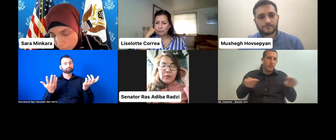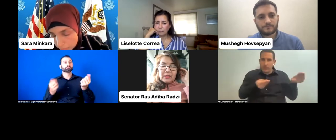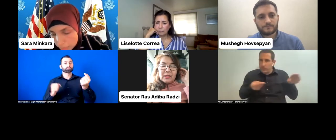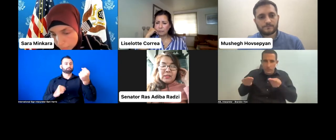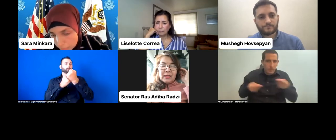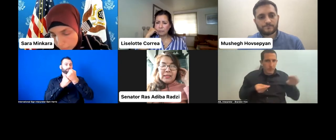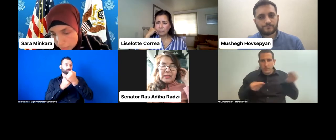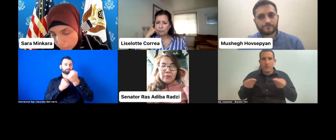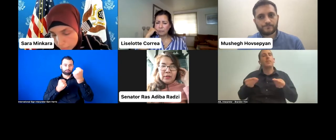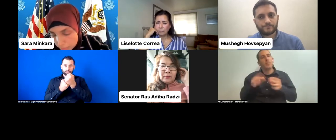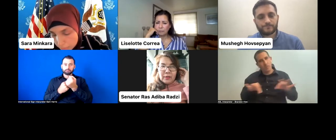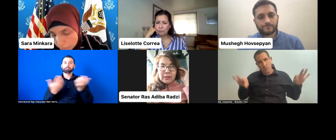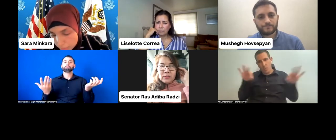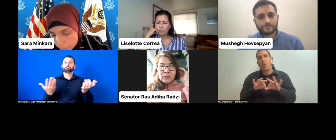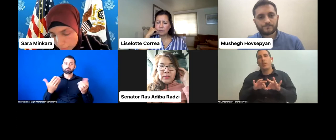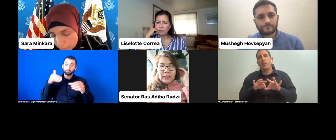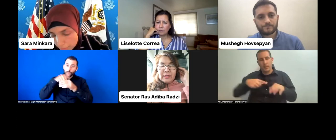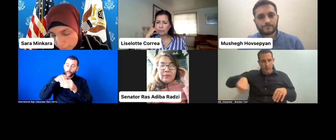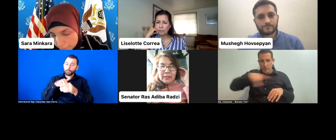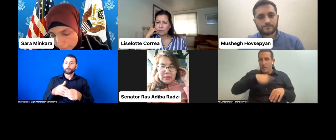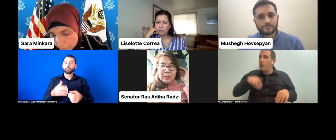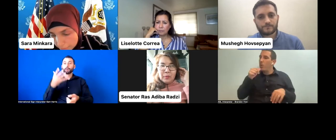It's not easy for us to convince people